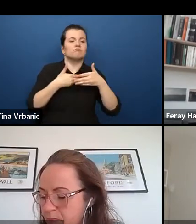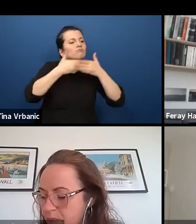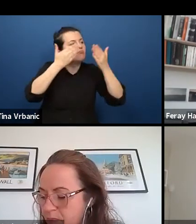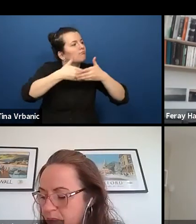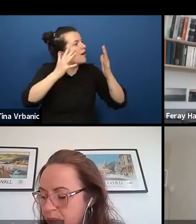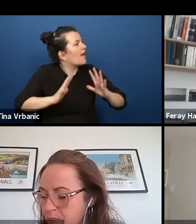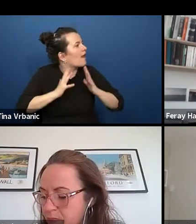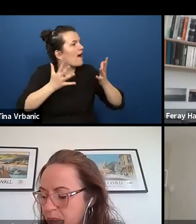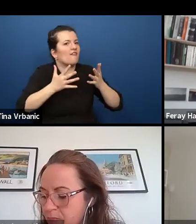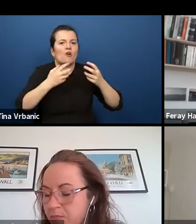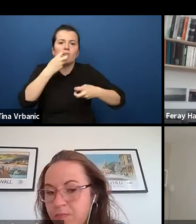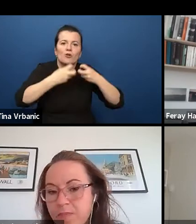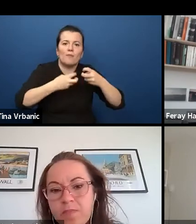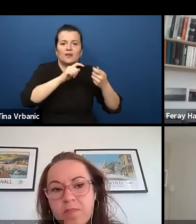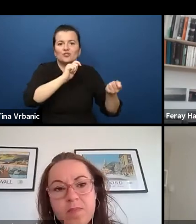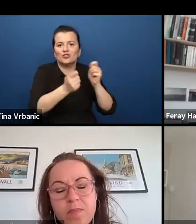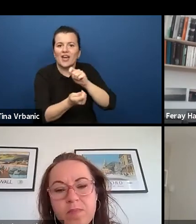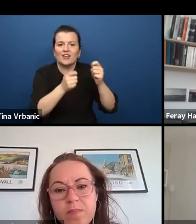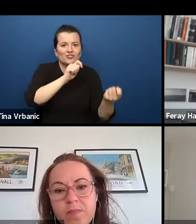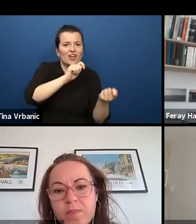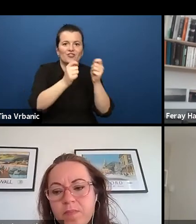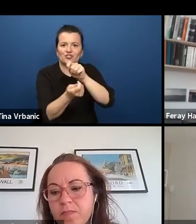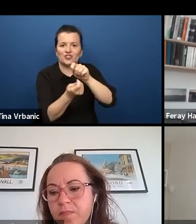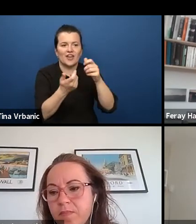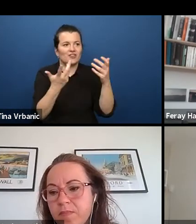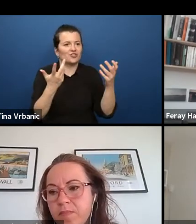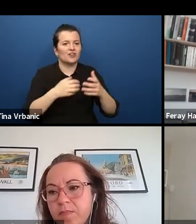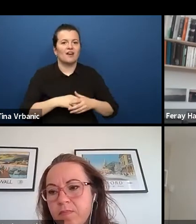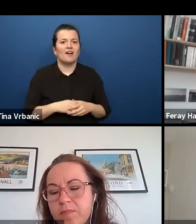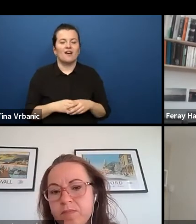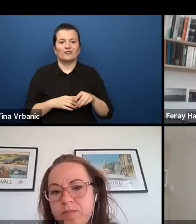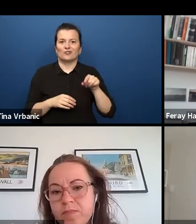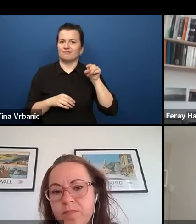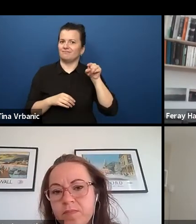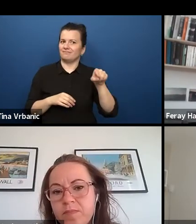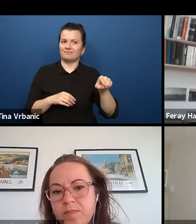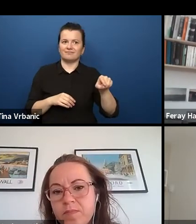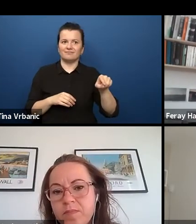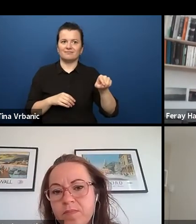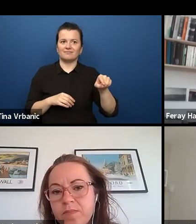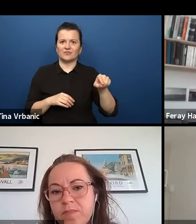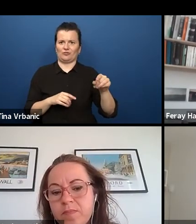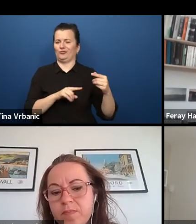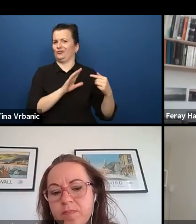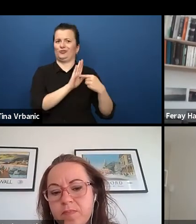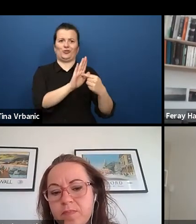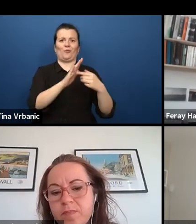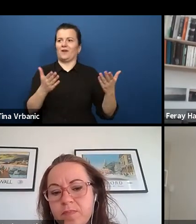And the main focus keeps shifting but I think that's for contemporary theatre and poetry slam,